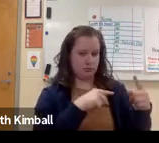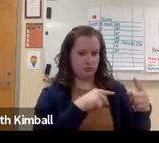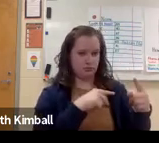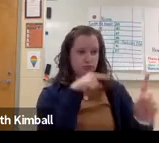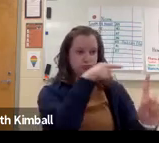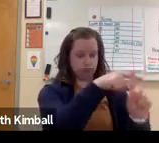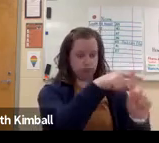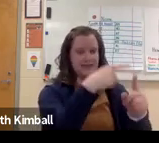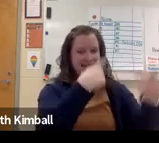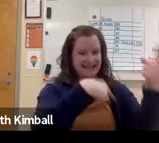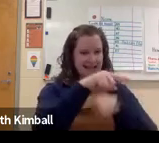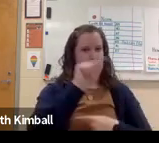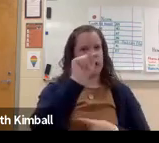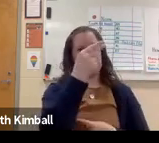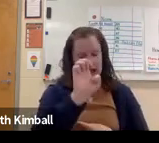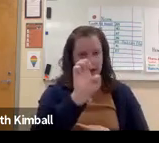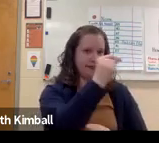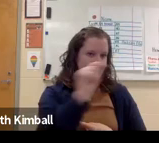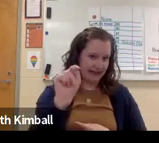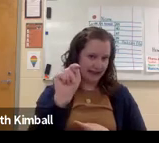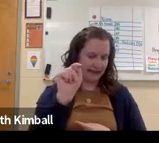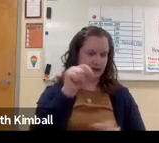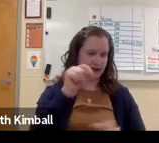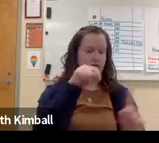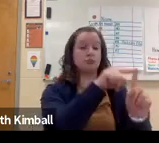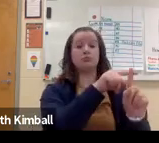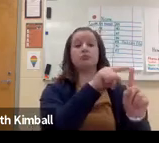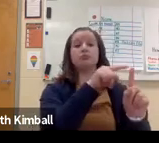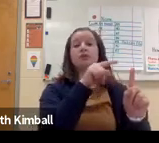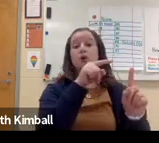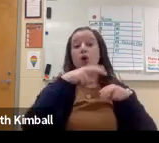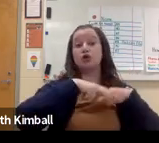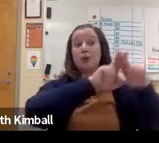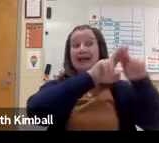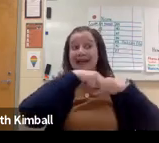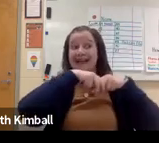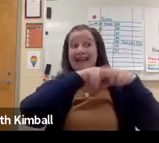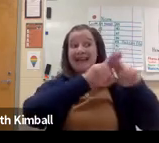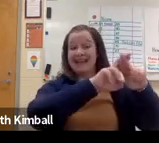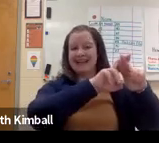However, Signing Exact English is signing every exact word in English.